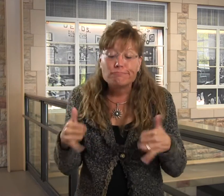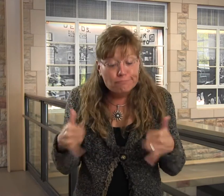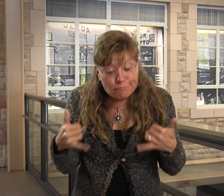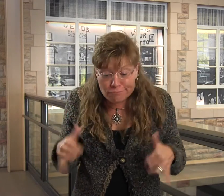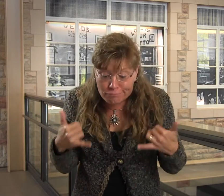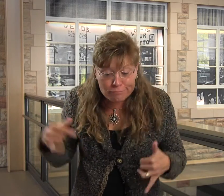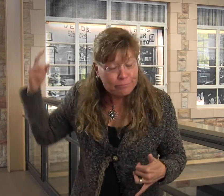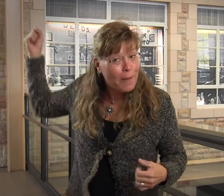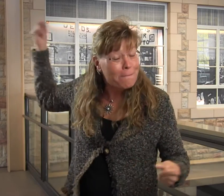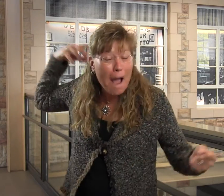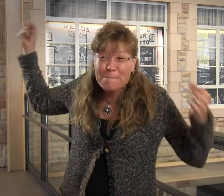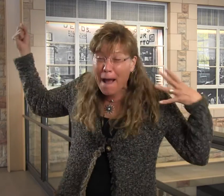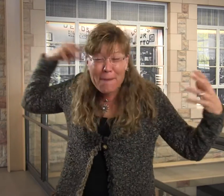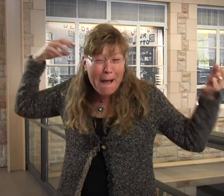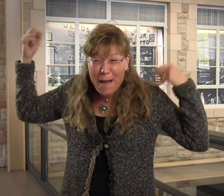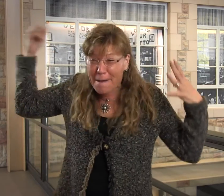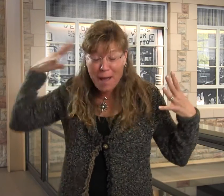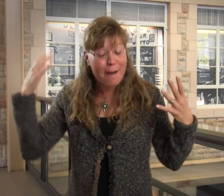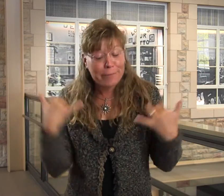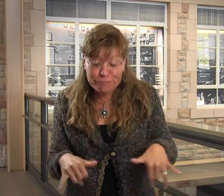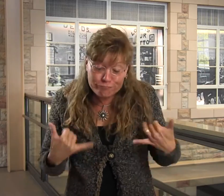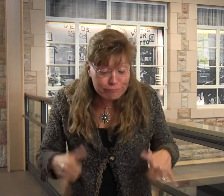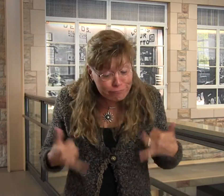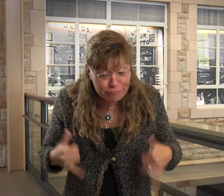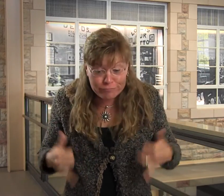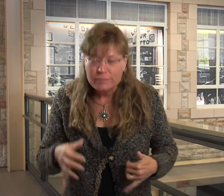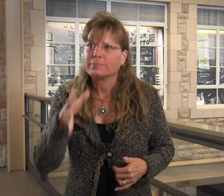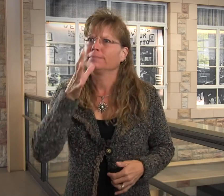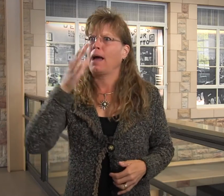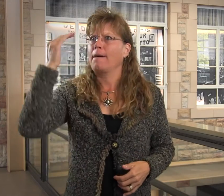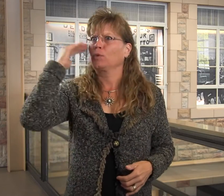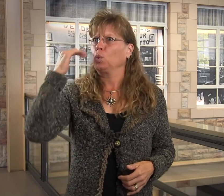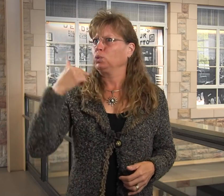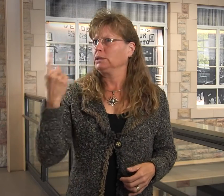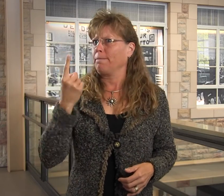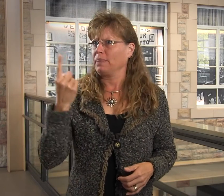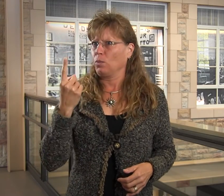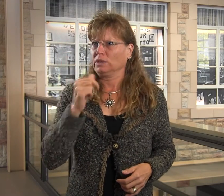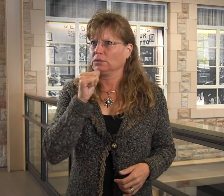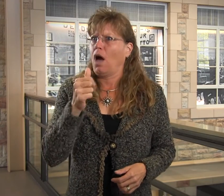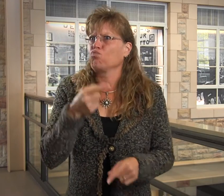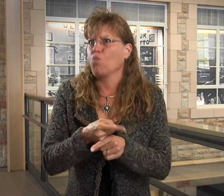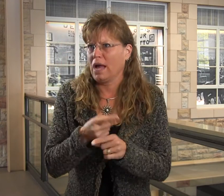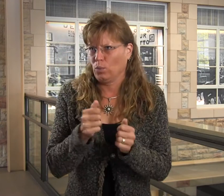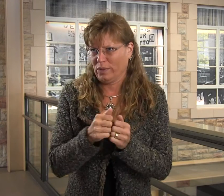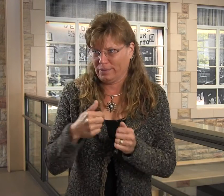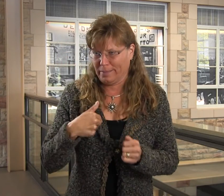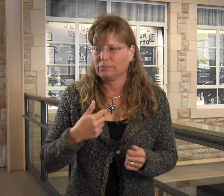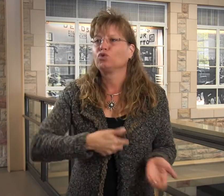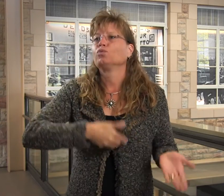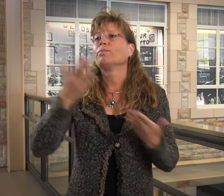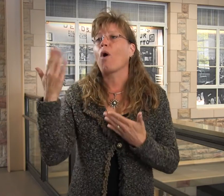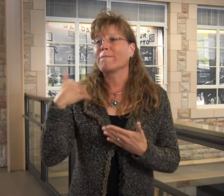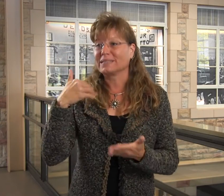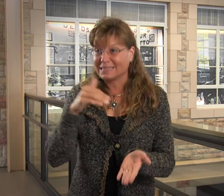At that point, I was doing my thing, playing and things are dropping behind me and I was completely unaware. She knew there was something not right.